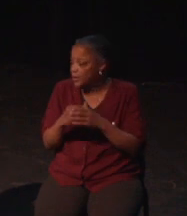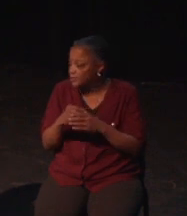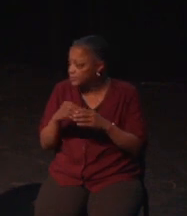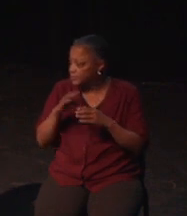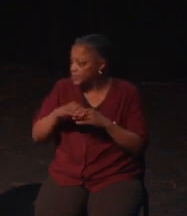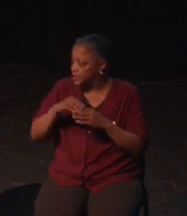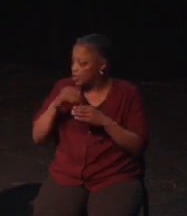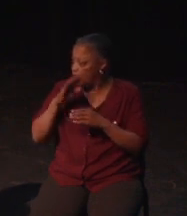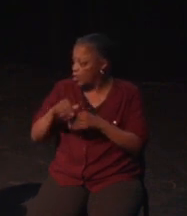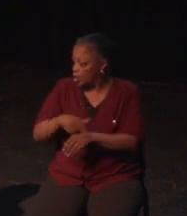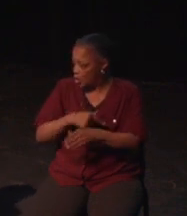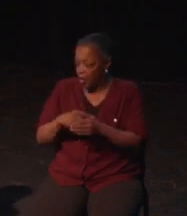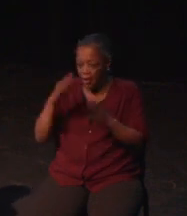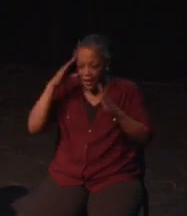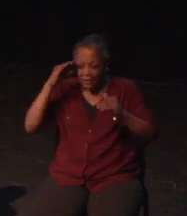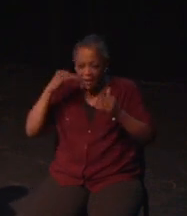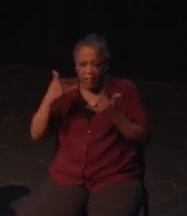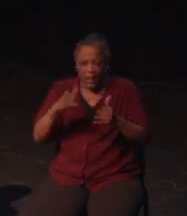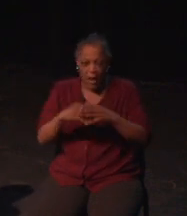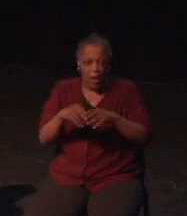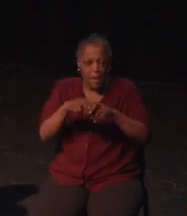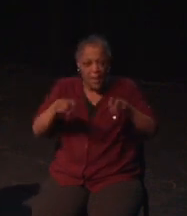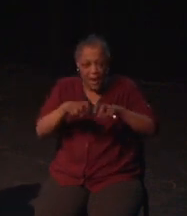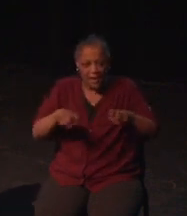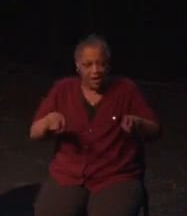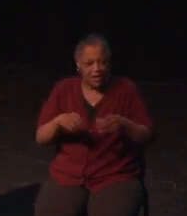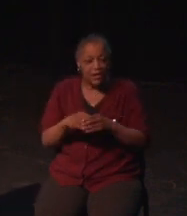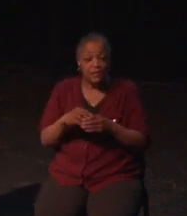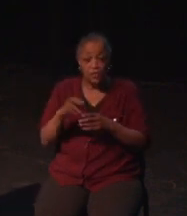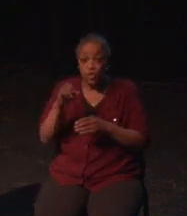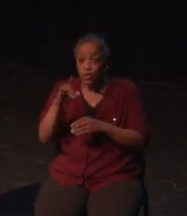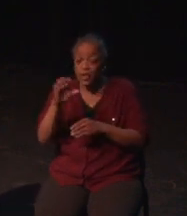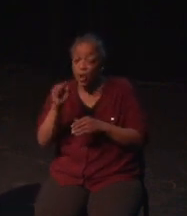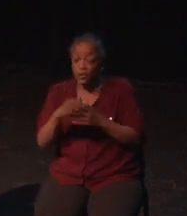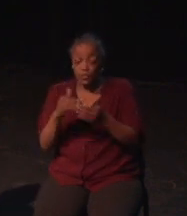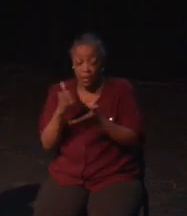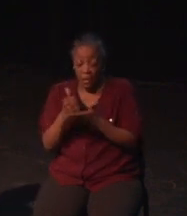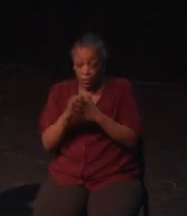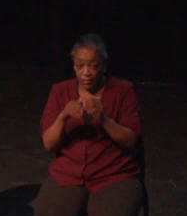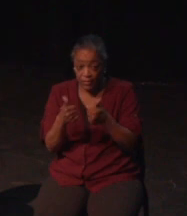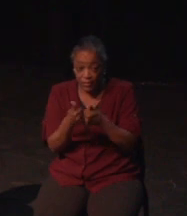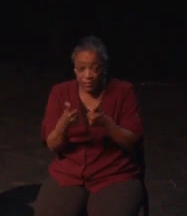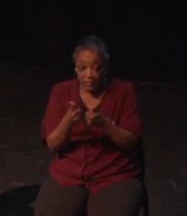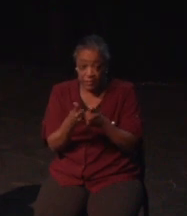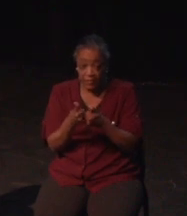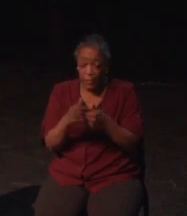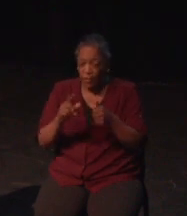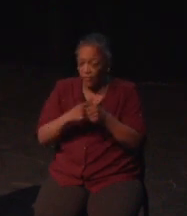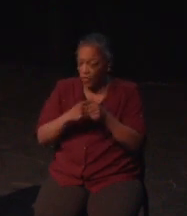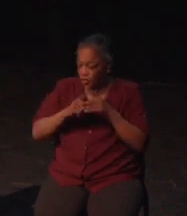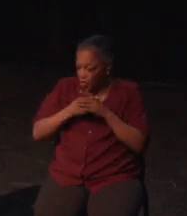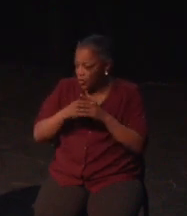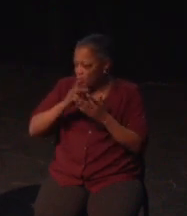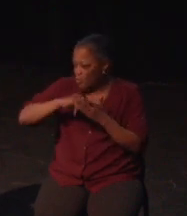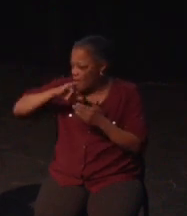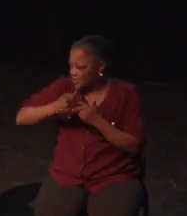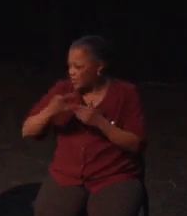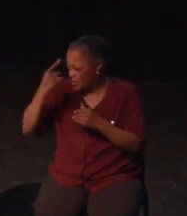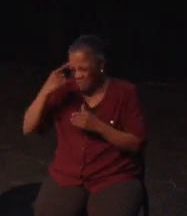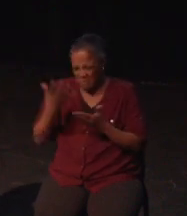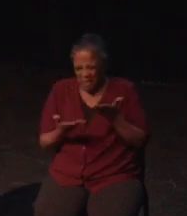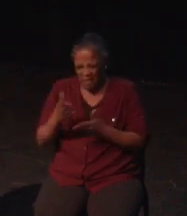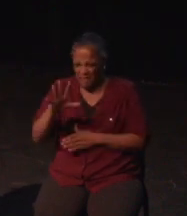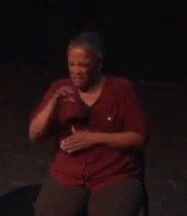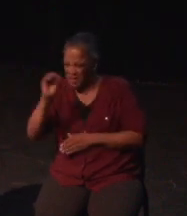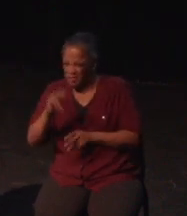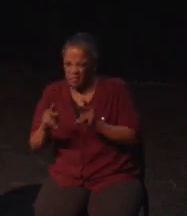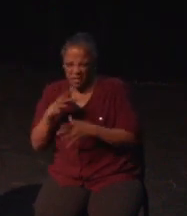I am so deeply in love with this part of the industry that I wanted to stick around